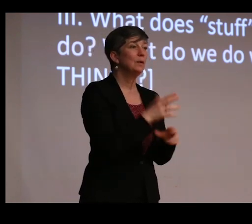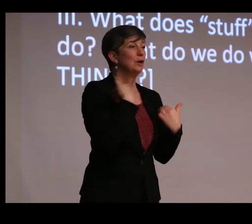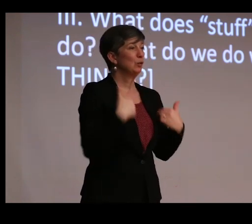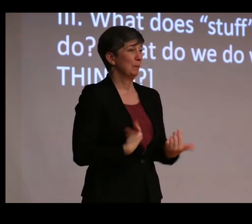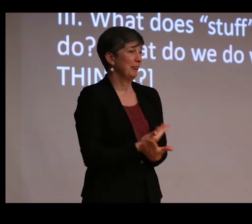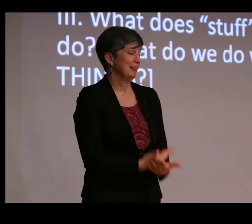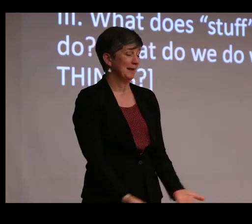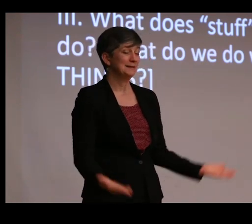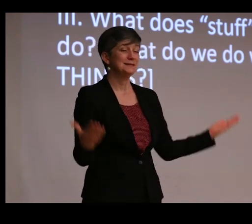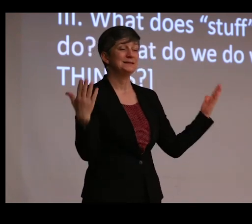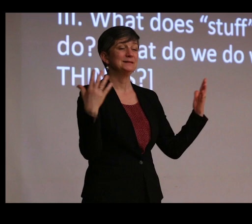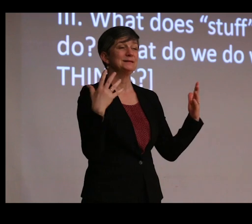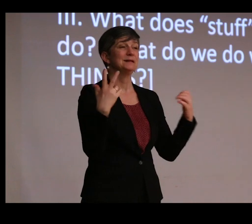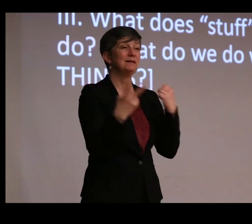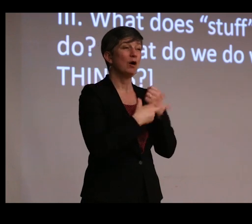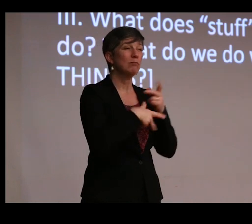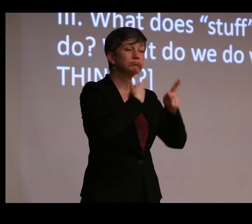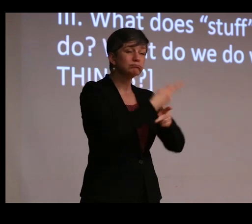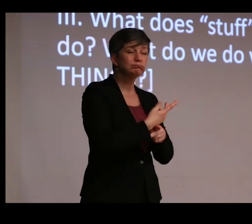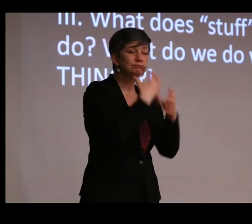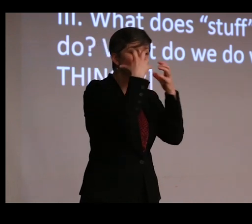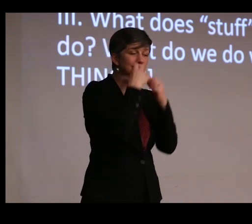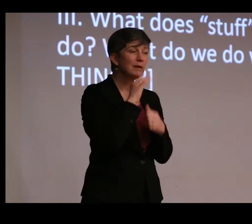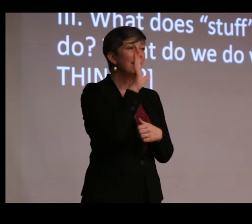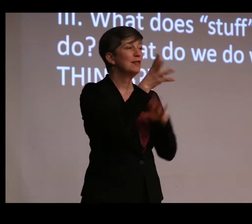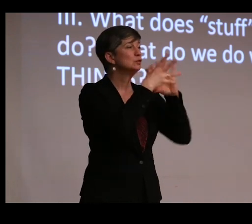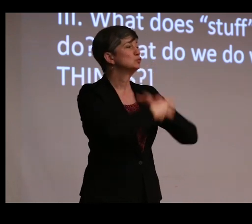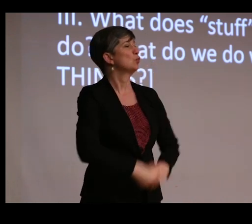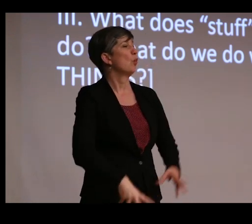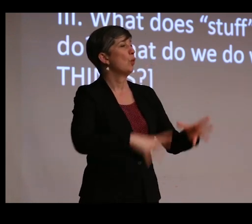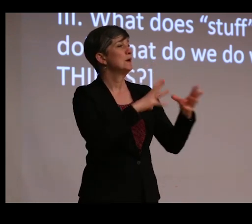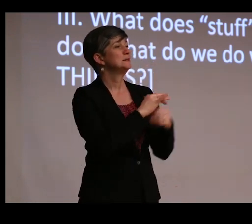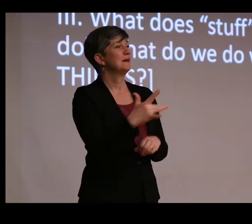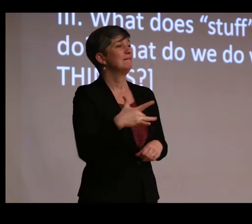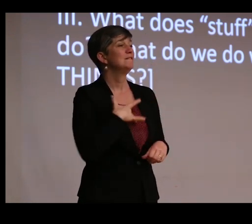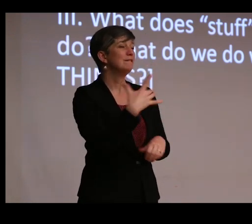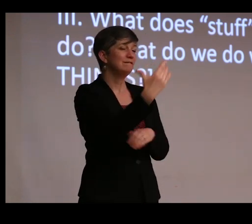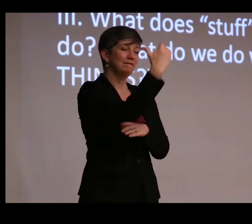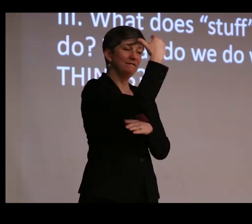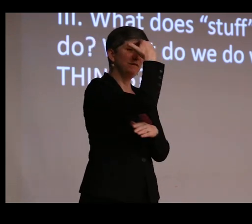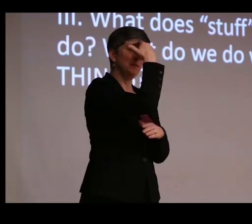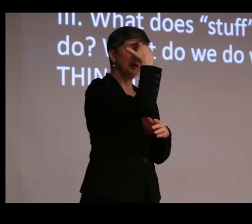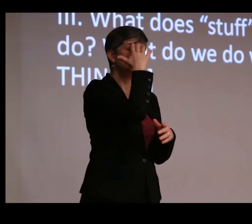And the archives preserve some snippets of these people's stories that feel achingly familiar and poignant.